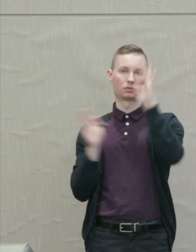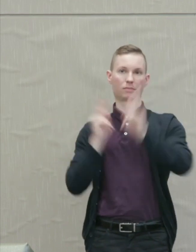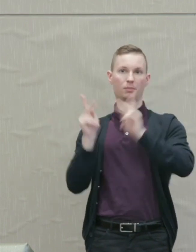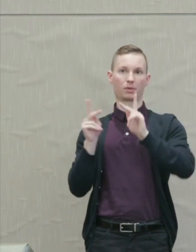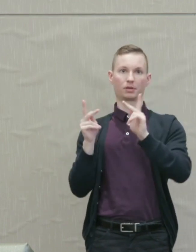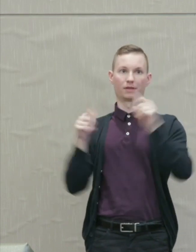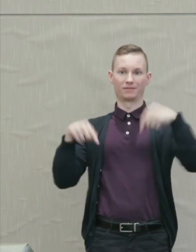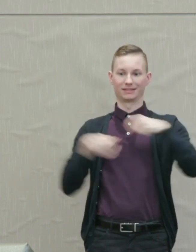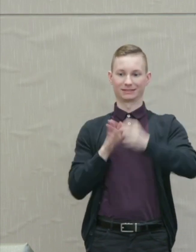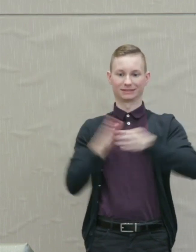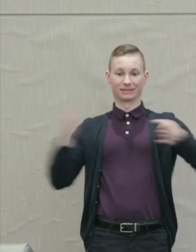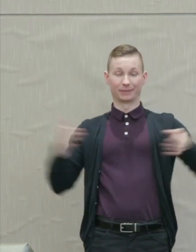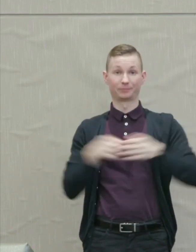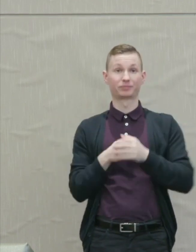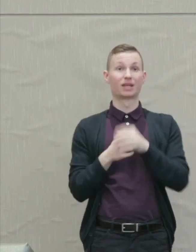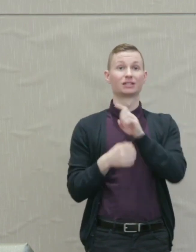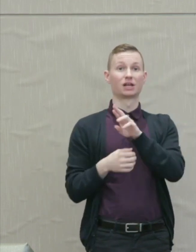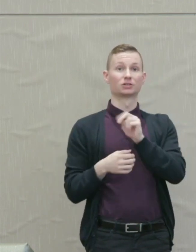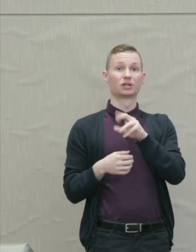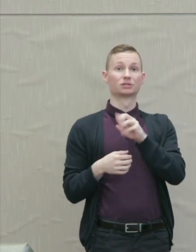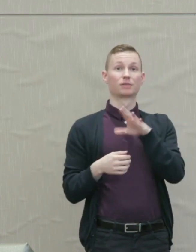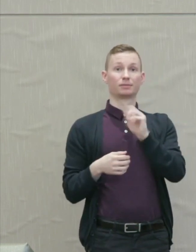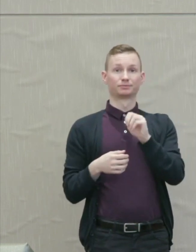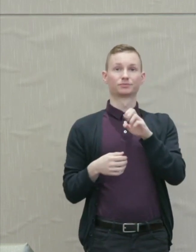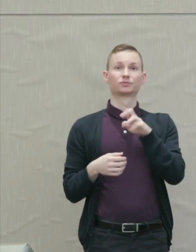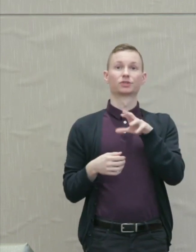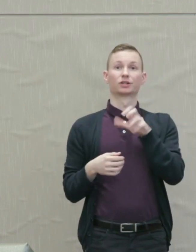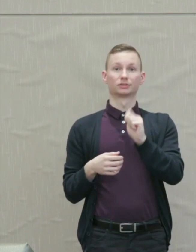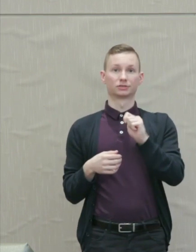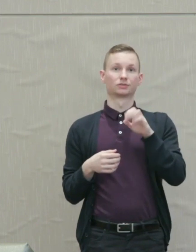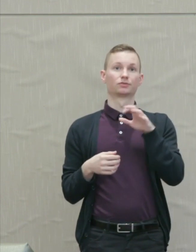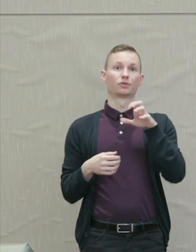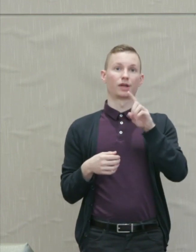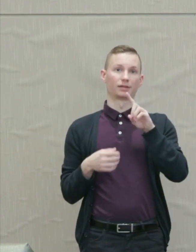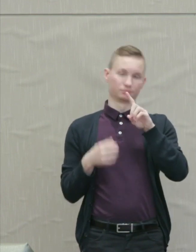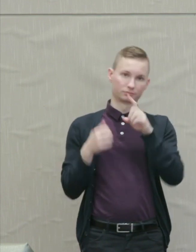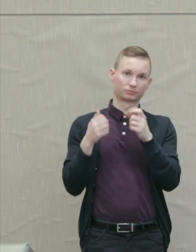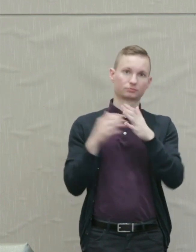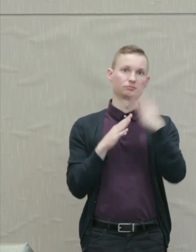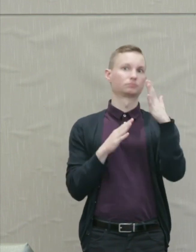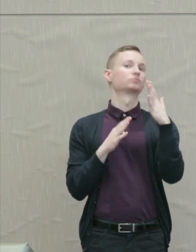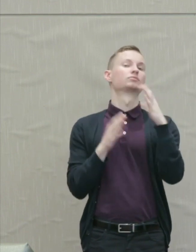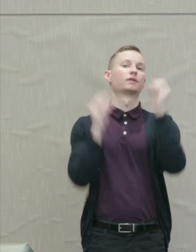Dr. Nussbaum is the Ernst Freund Distinguished Service Professor of Law and Ethics appointed